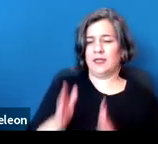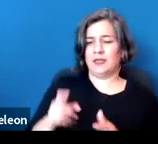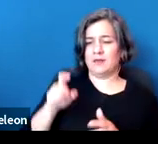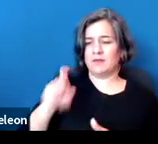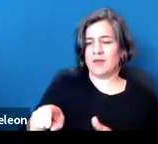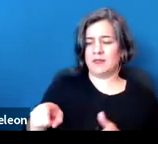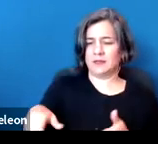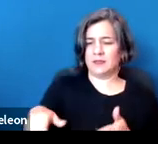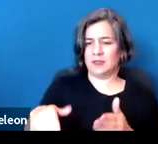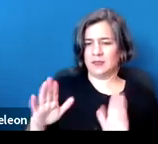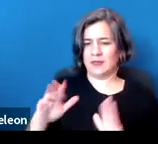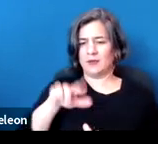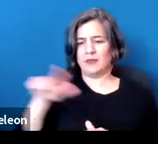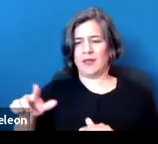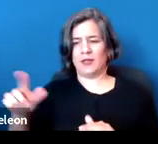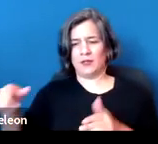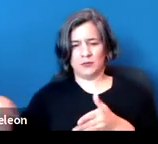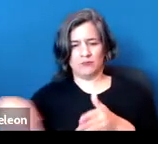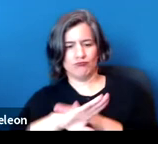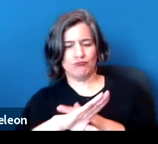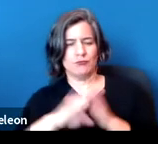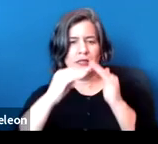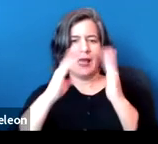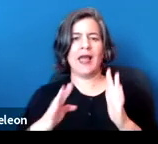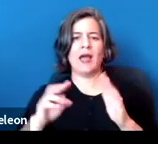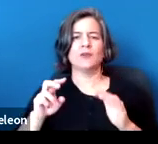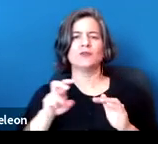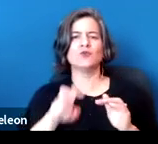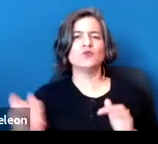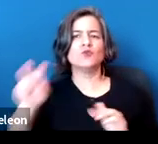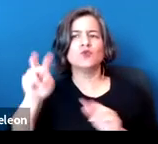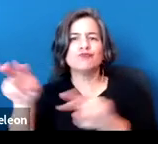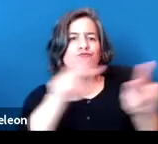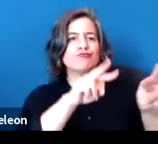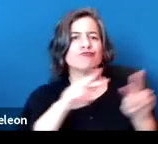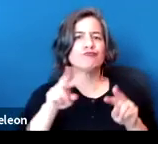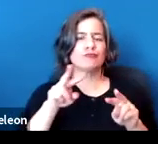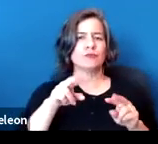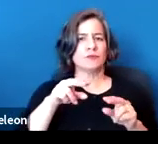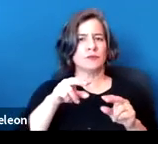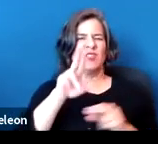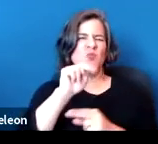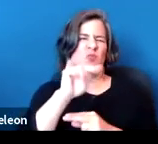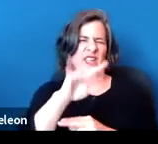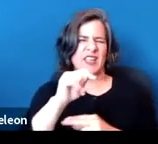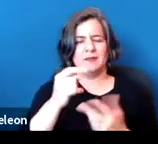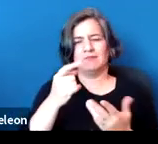to give an in-person showing or tour of an occupied unit for potential buyers or new tenants.